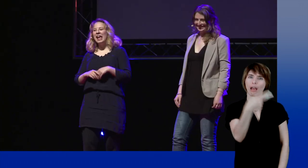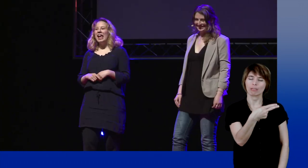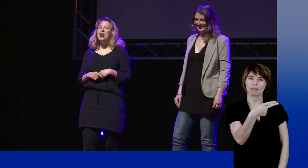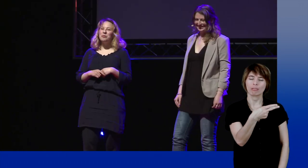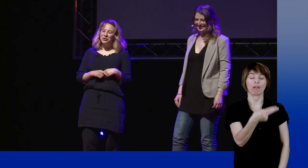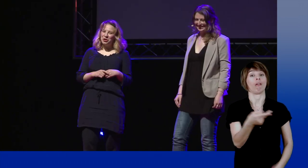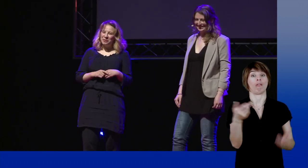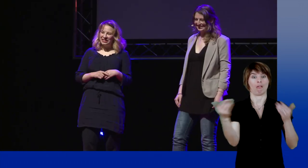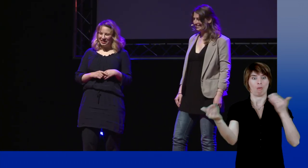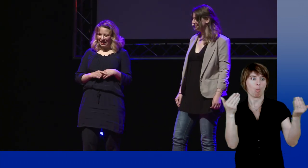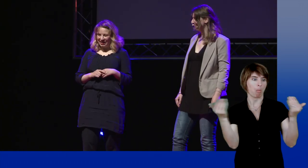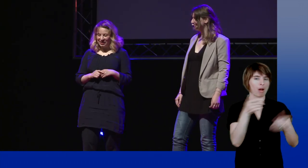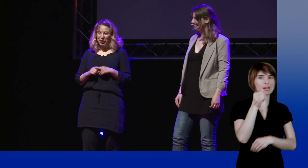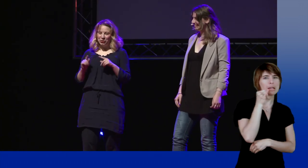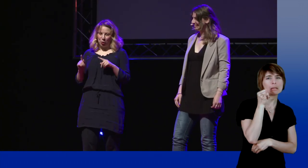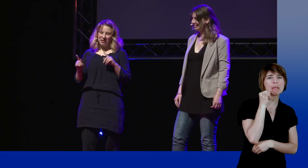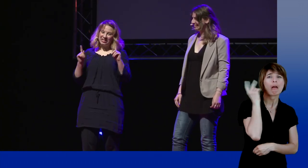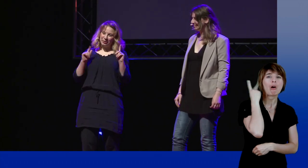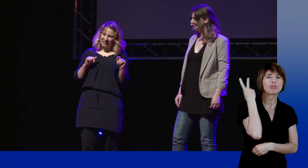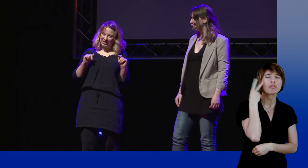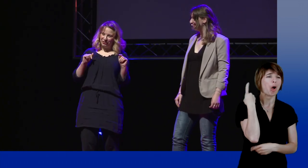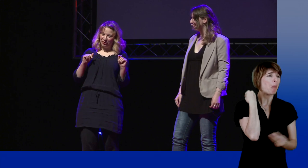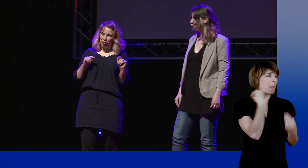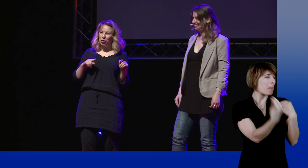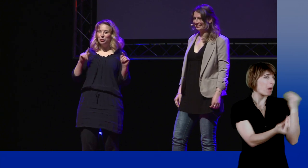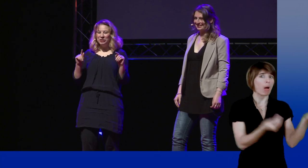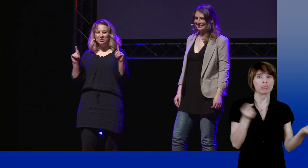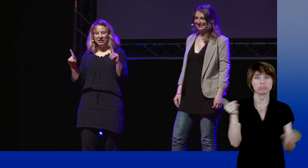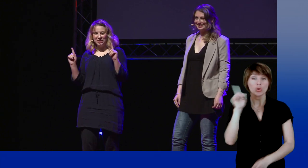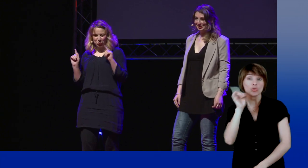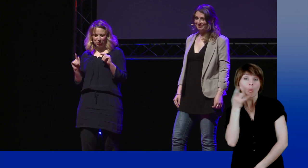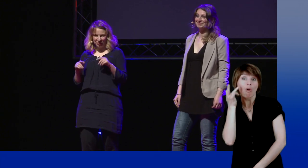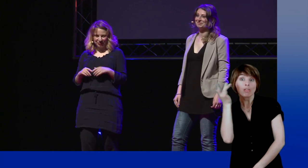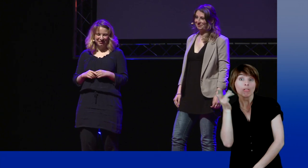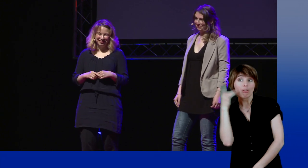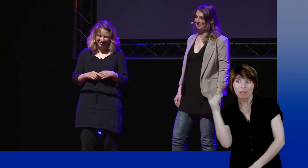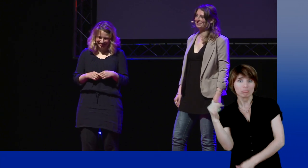"The most voluble Italian will never be more expressive than the shyest deaf person."